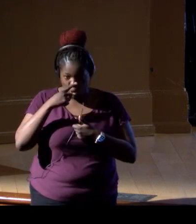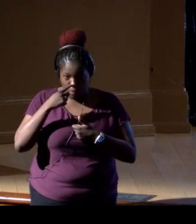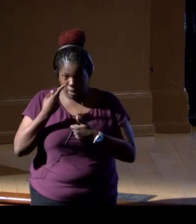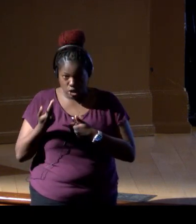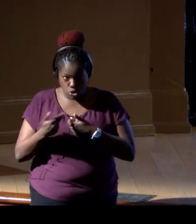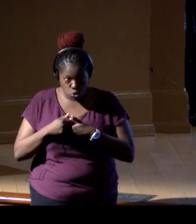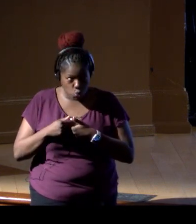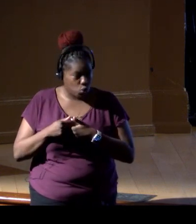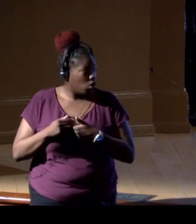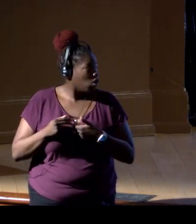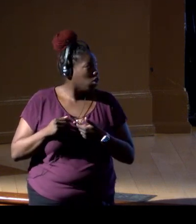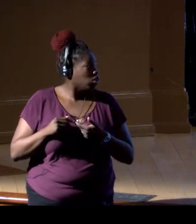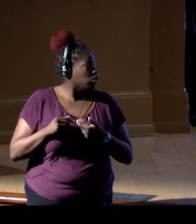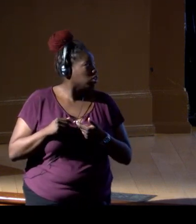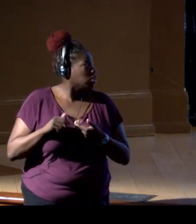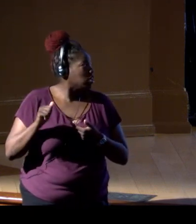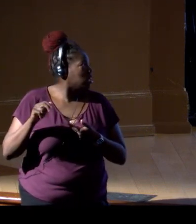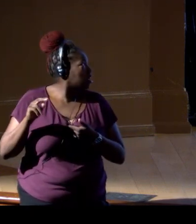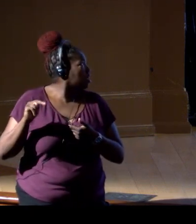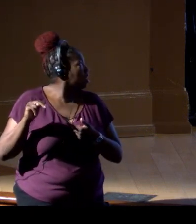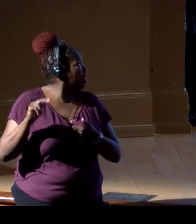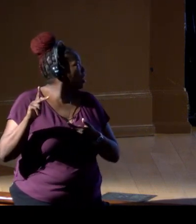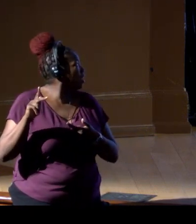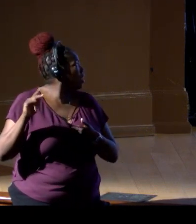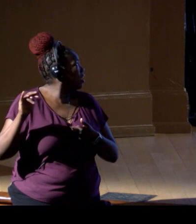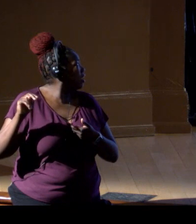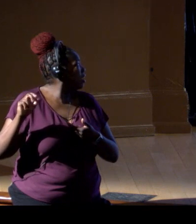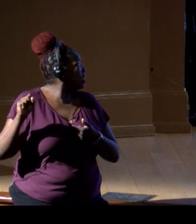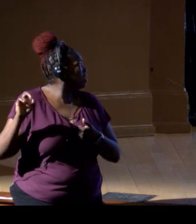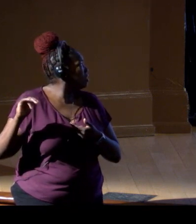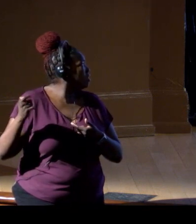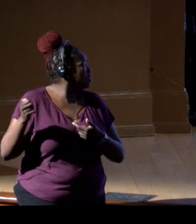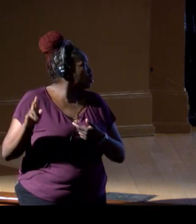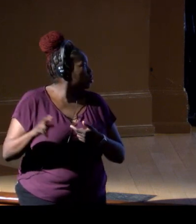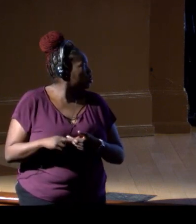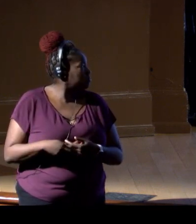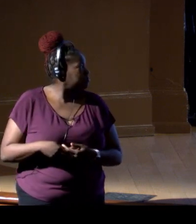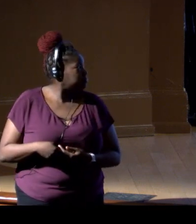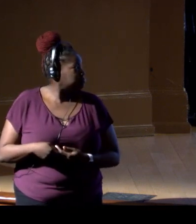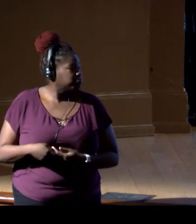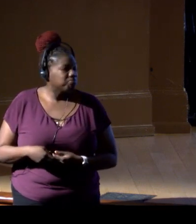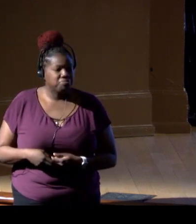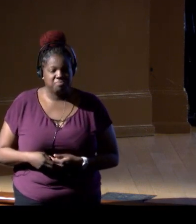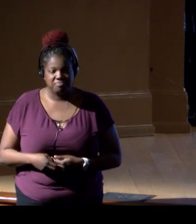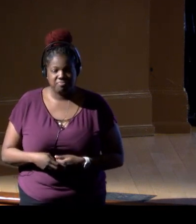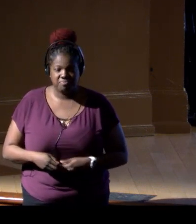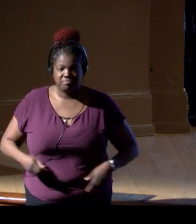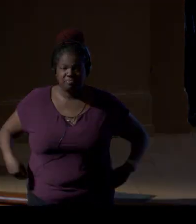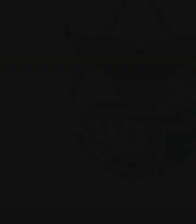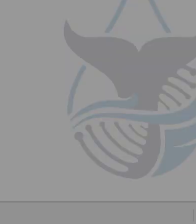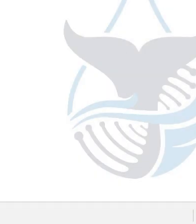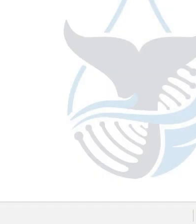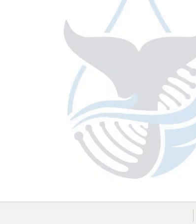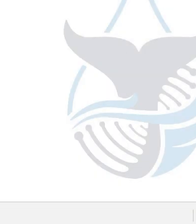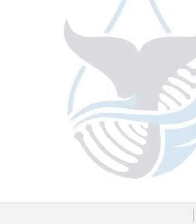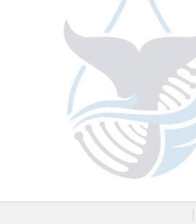Anne Kinsinger from US Geological Survey, please. (audience applauding)